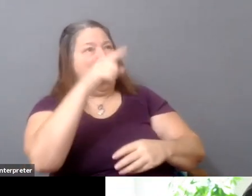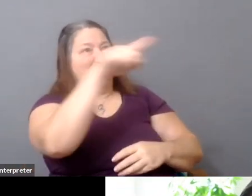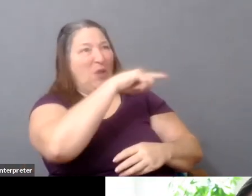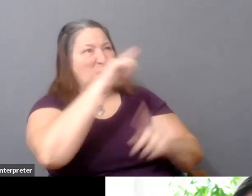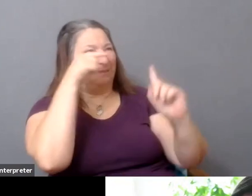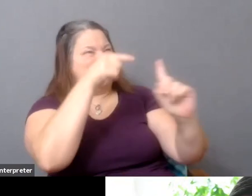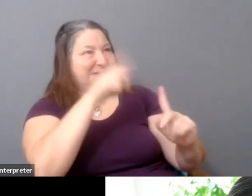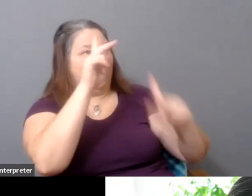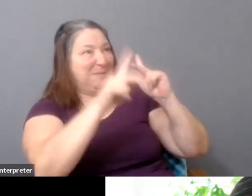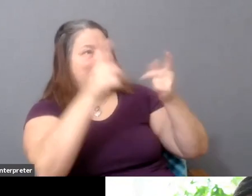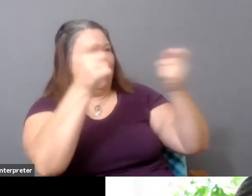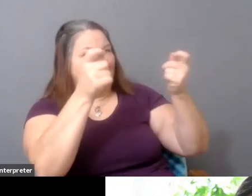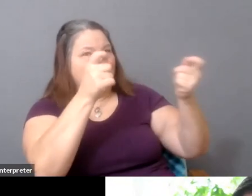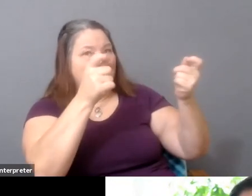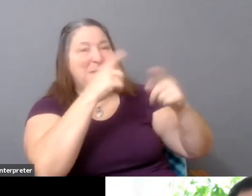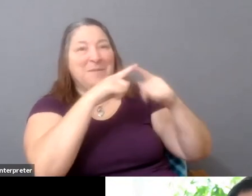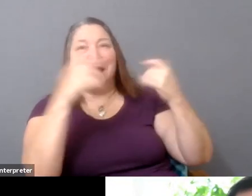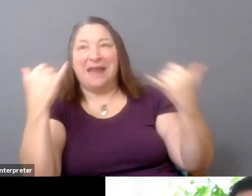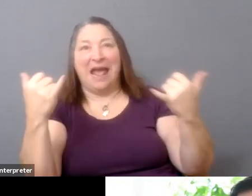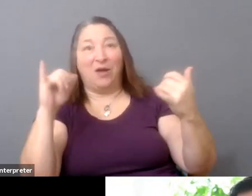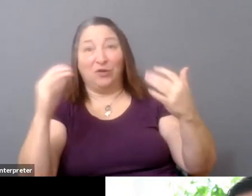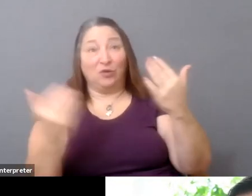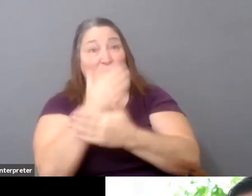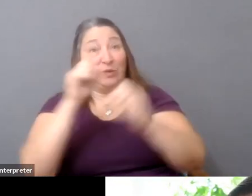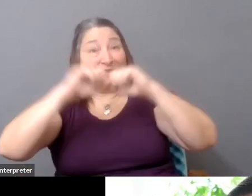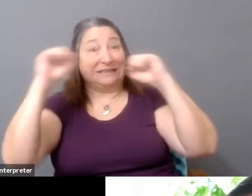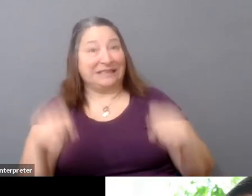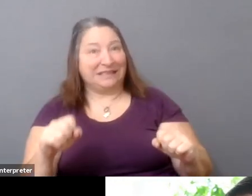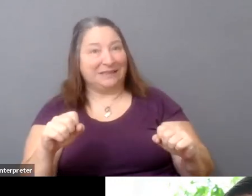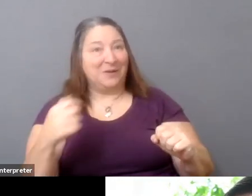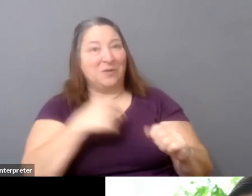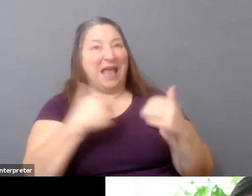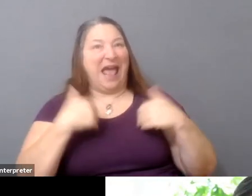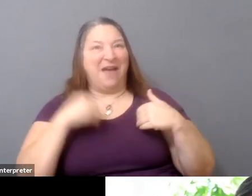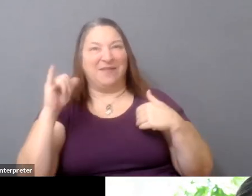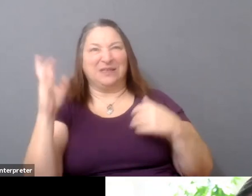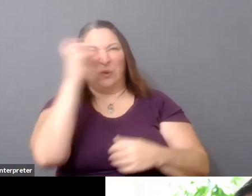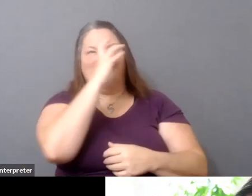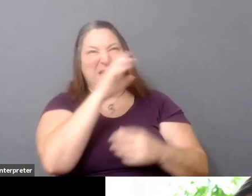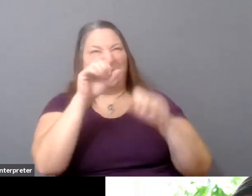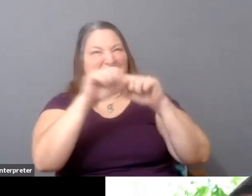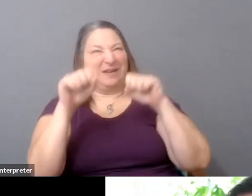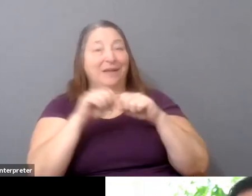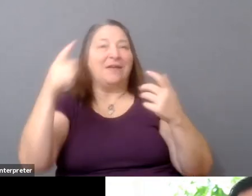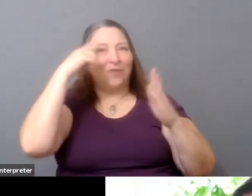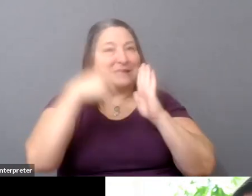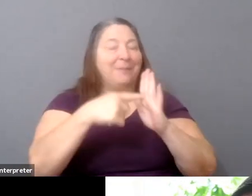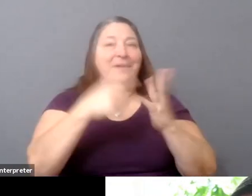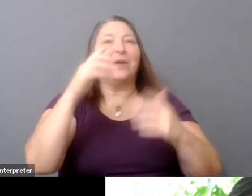of these new systems, they're now these really weird animals, right? You look at Apple-- or Amazon's a better case.